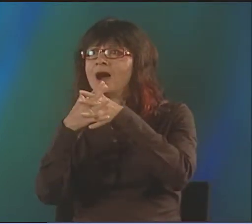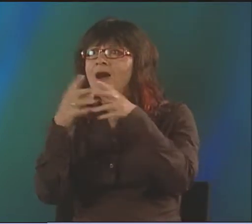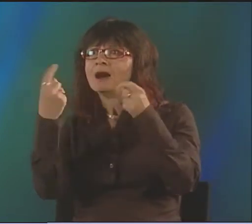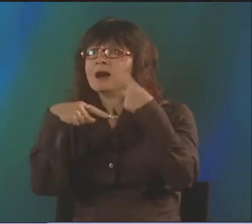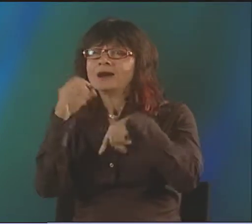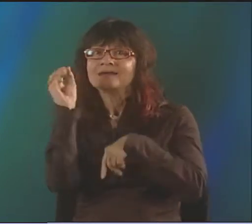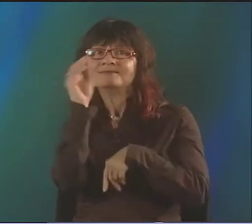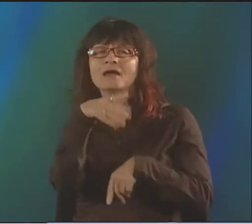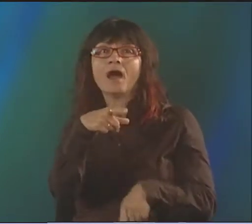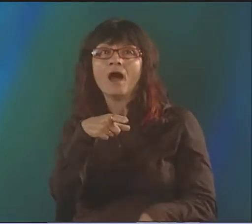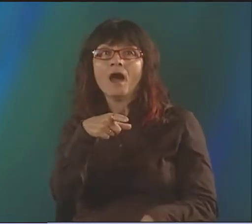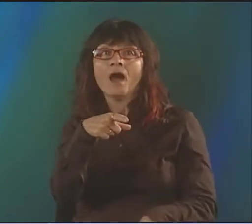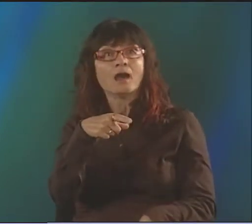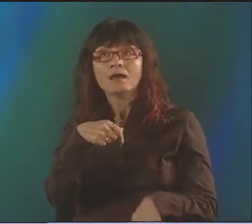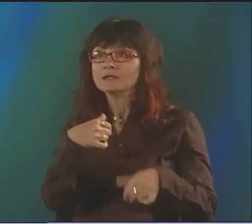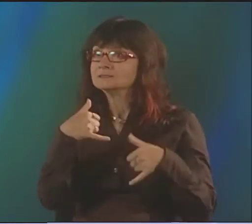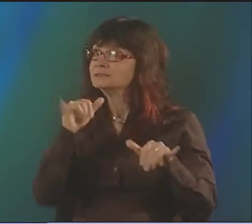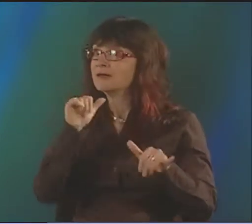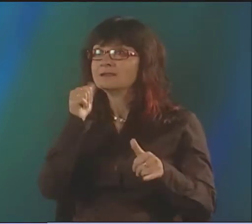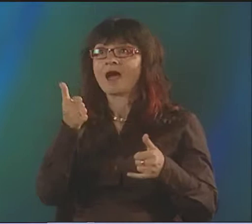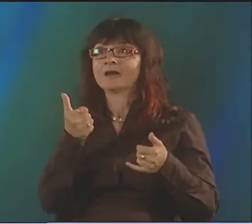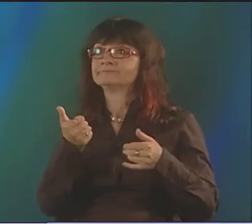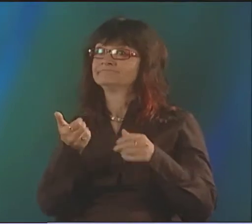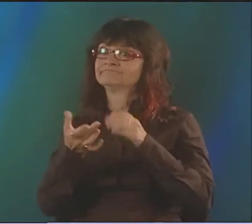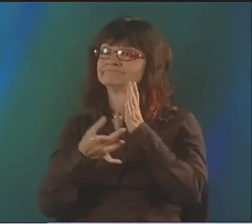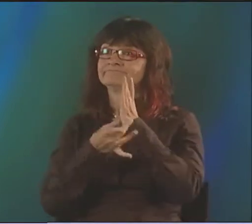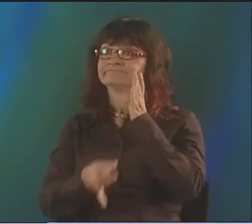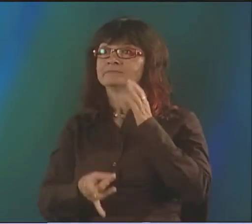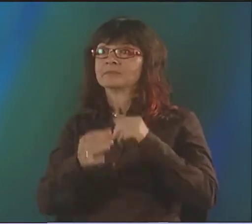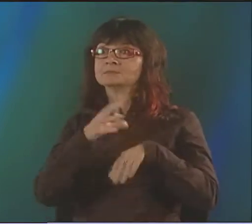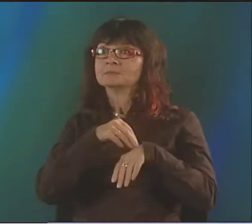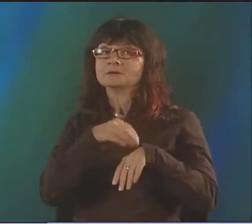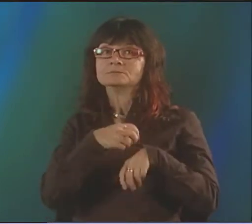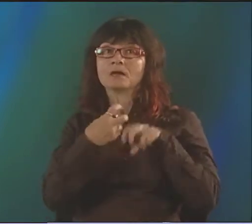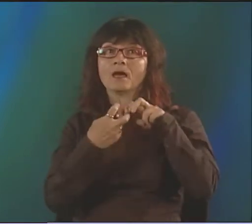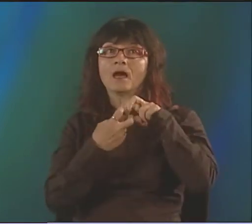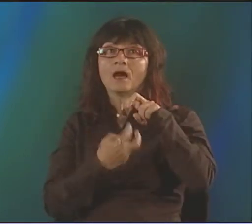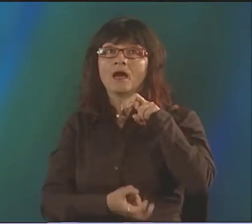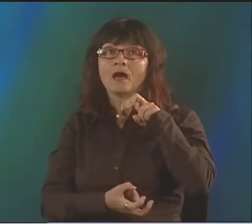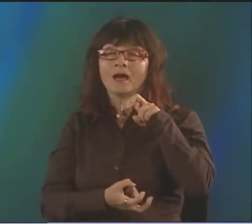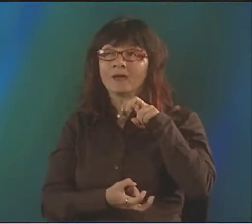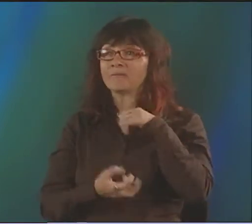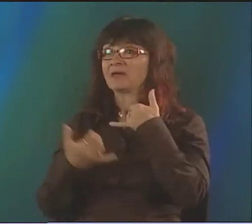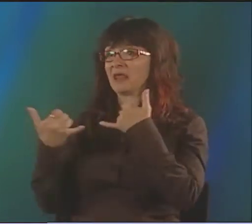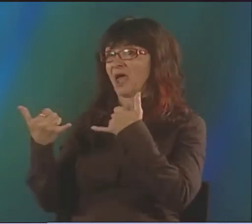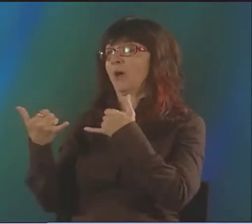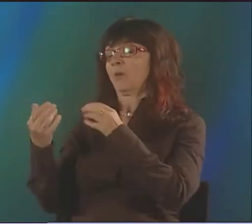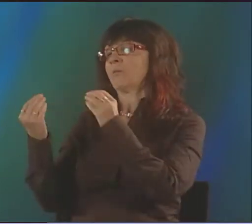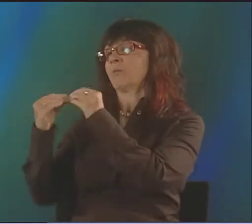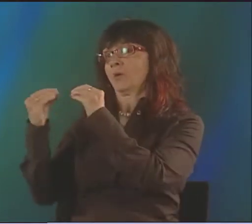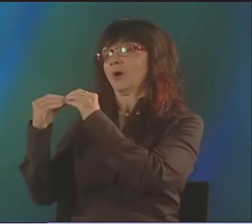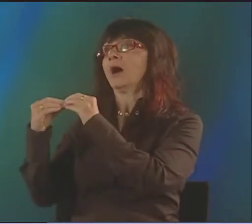I STILL SAW SO MUCH ASL INTRUSION. I STILL HADN'T COMPLETELY SWITCHED OVER TO SWEDISH SIGN LANGUAGE.